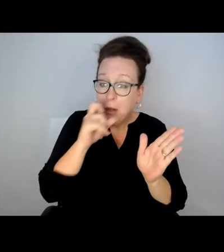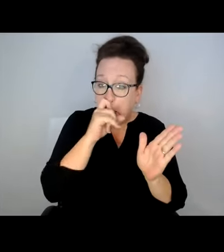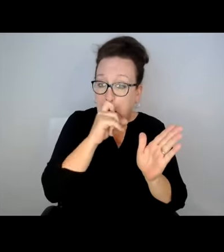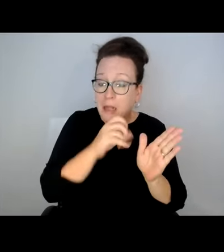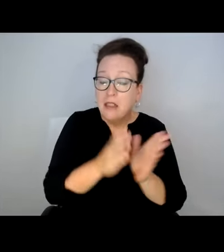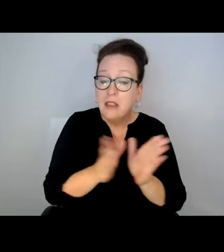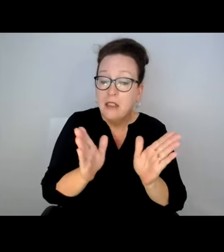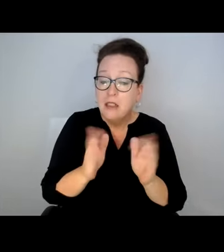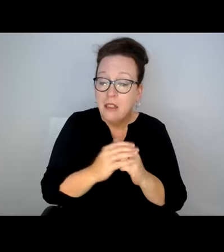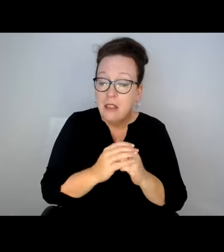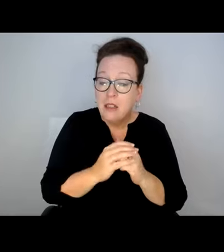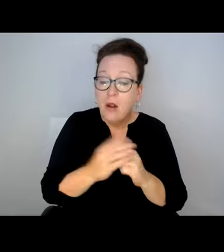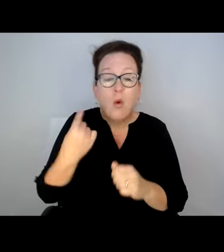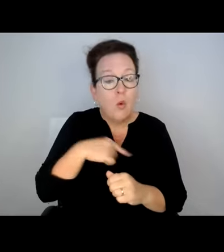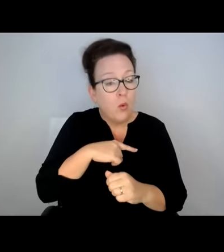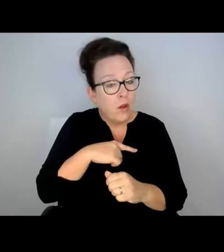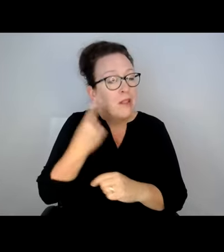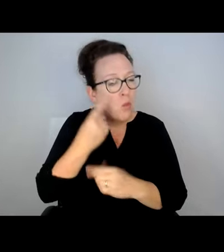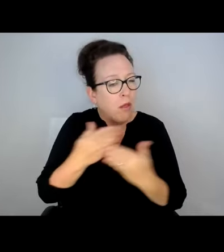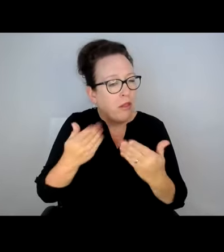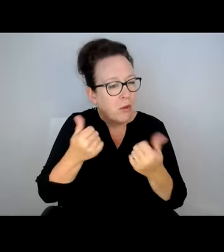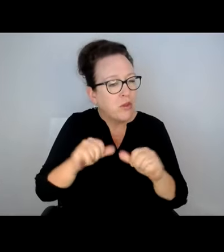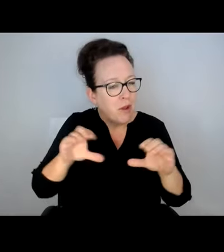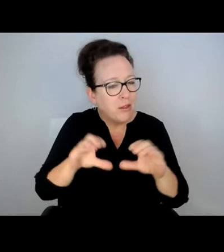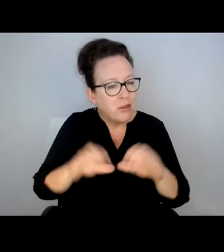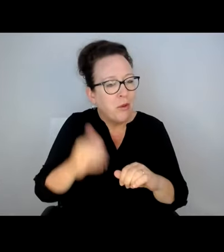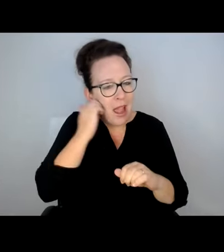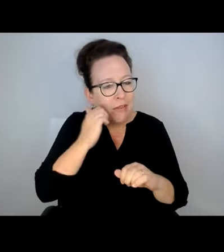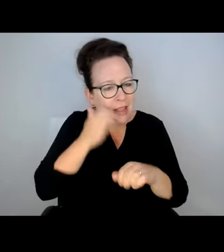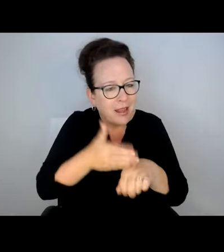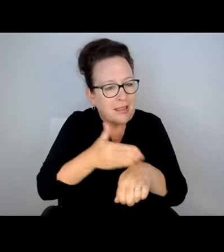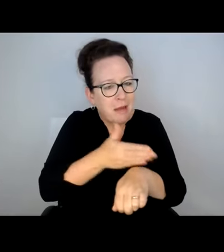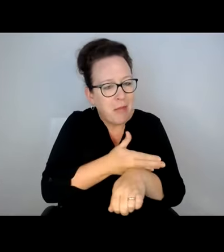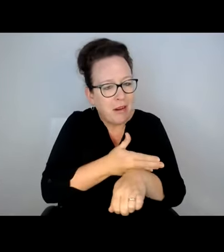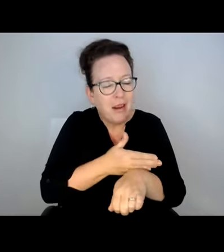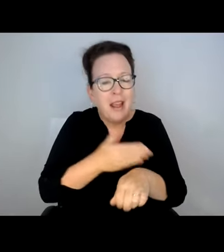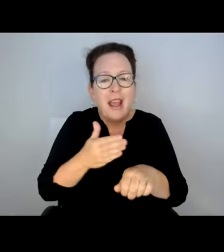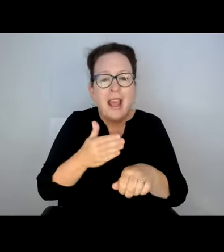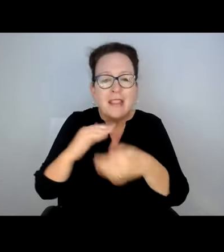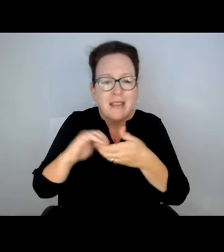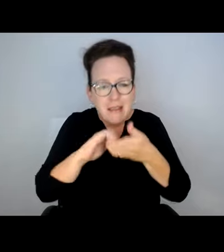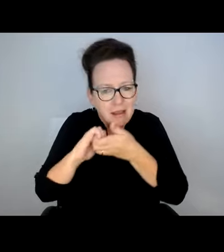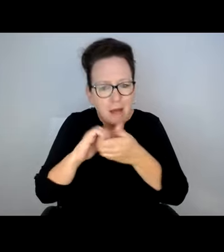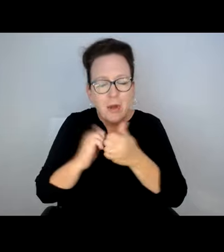TO MAKE THAT BUS STOP MORE VISIBLE AND SAFER. GENERALLY, THIS IS WHAT I'M TRYING TO GET TO, WE ARE TRYING